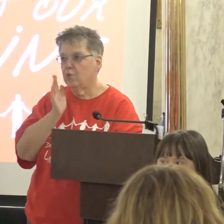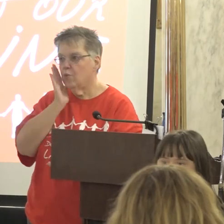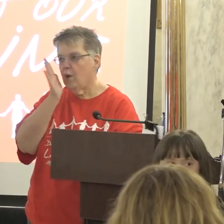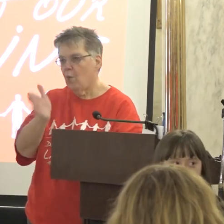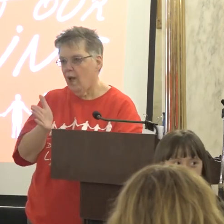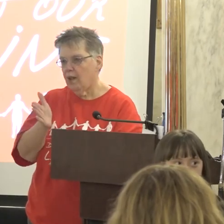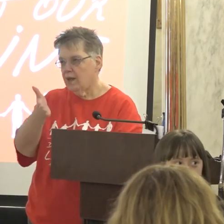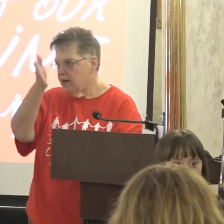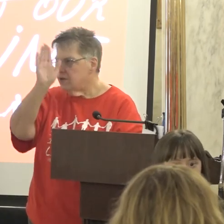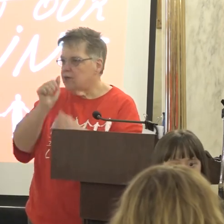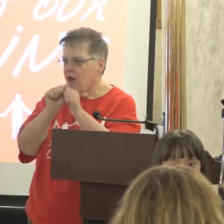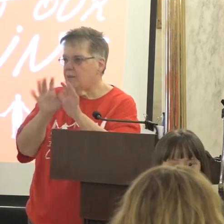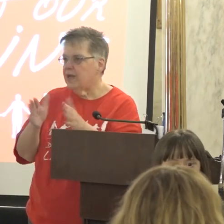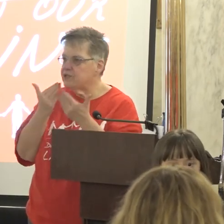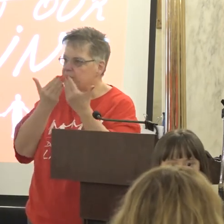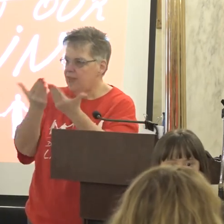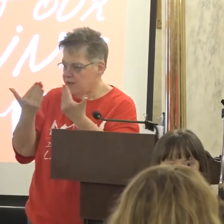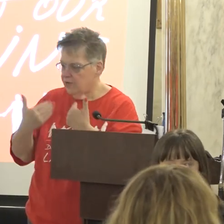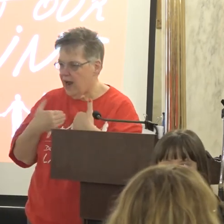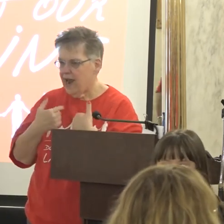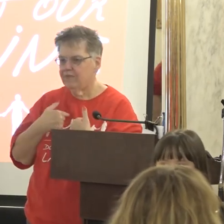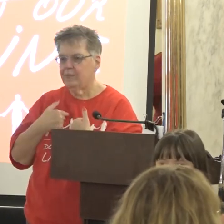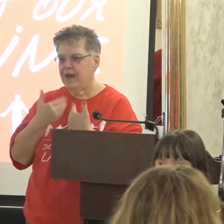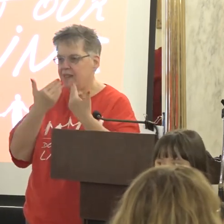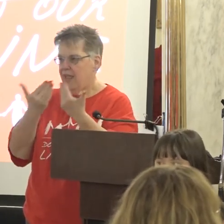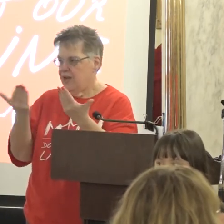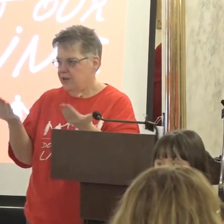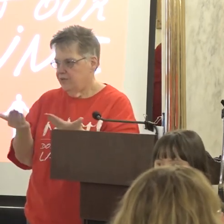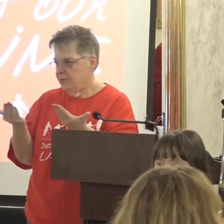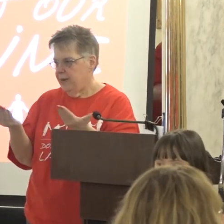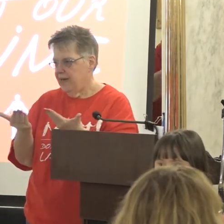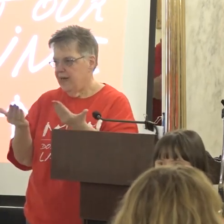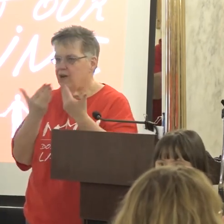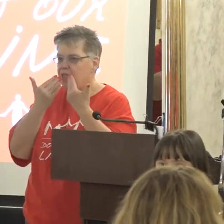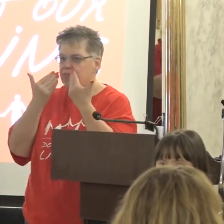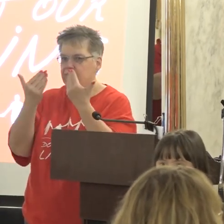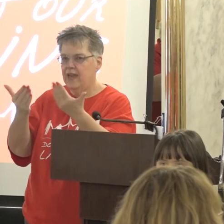So God bless you thank you for having me and thank you for being here and thank you so much for